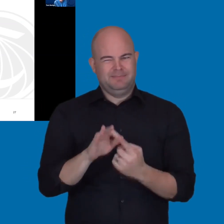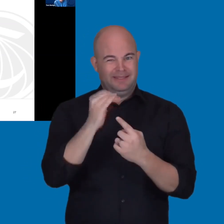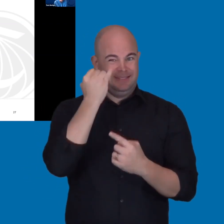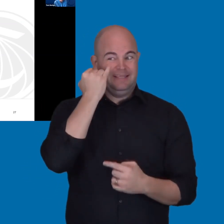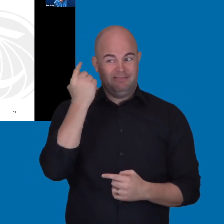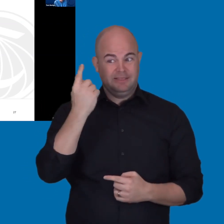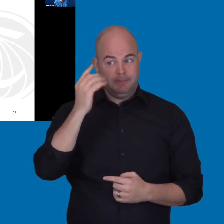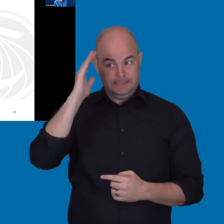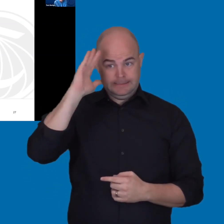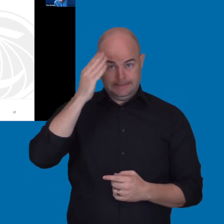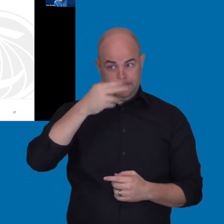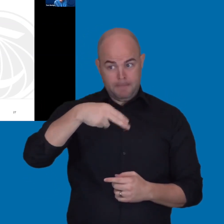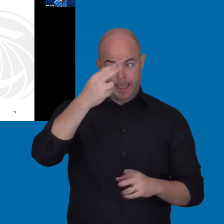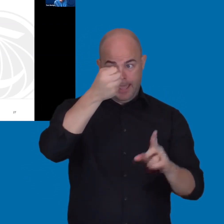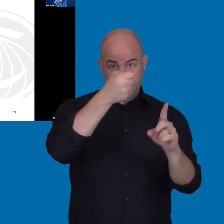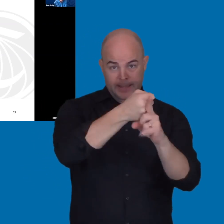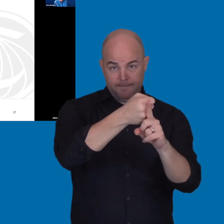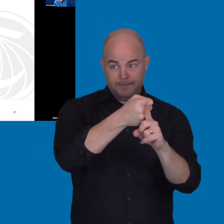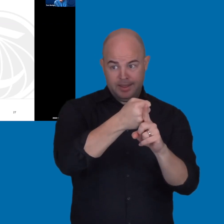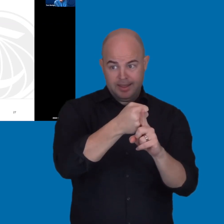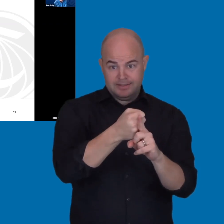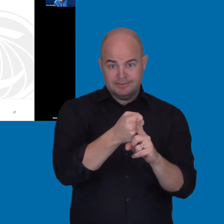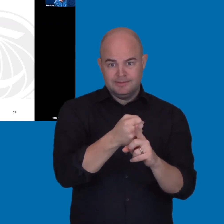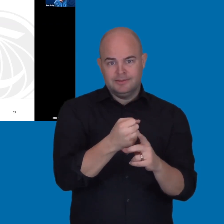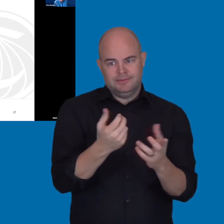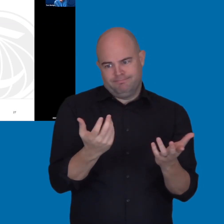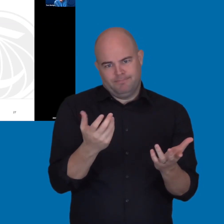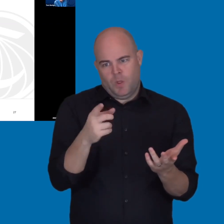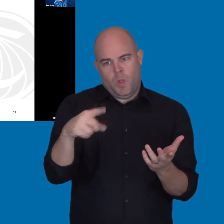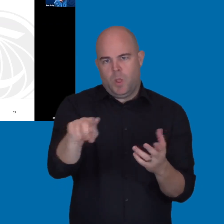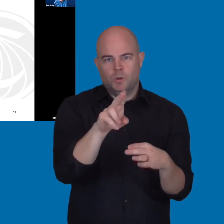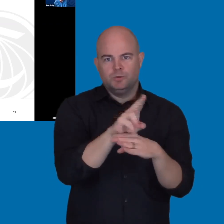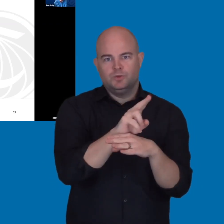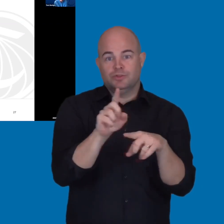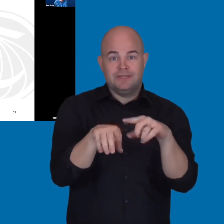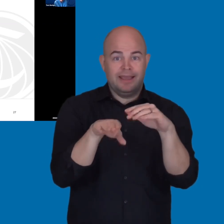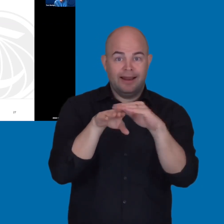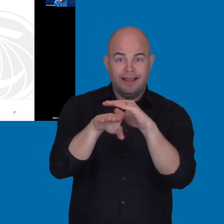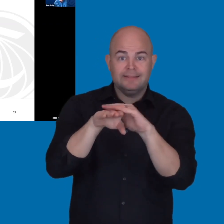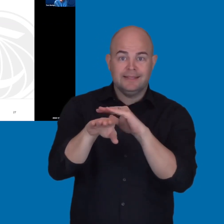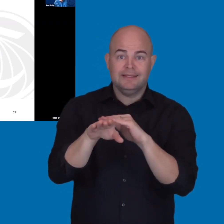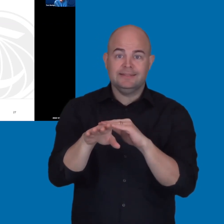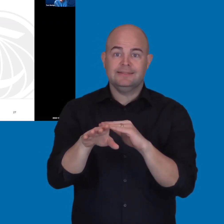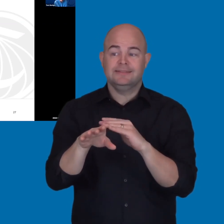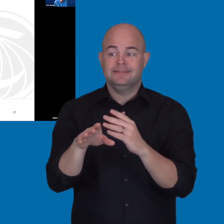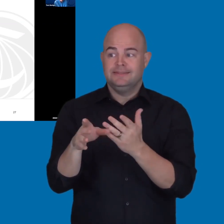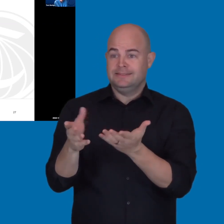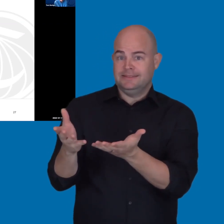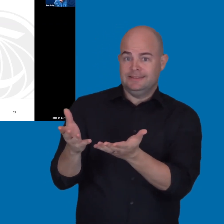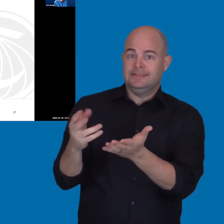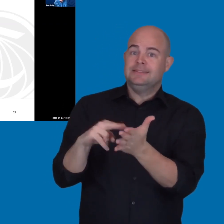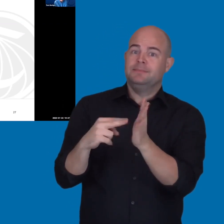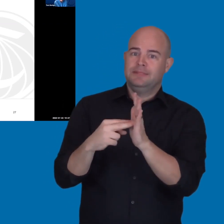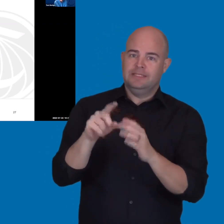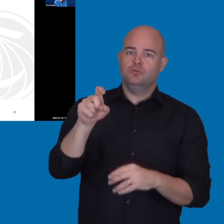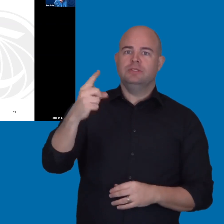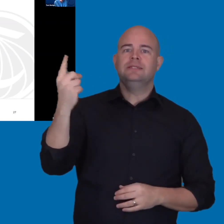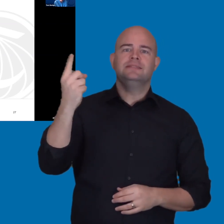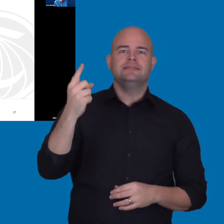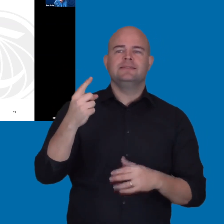of accessibility is, I mean, especially with something that seems like it's kind of high impact, right? Because otherwise those users can't access it.